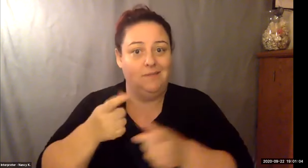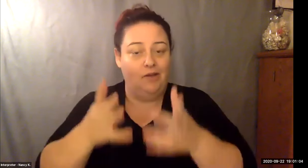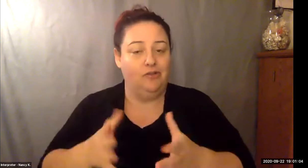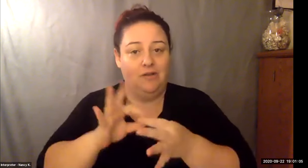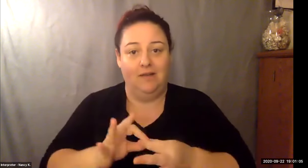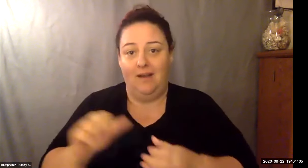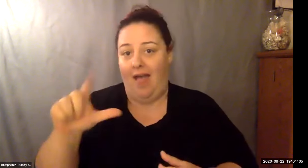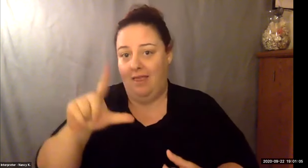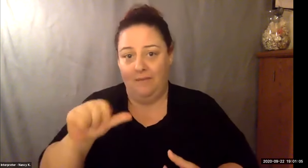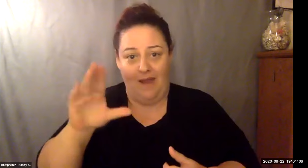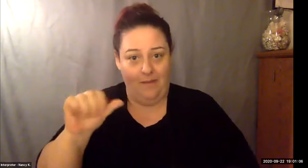Keith Wolling: You may file follow